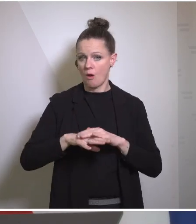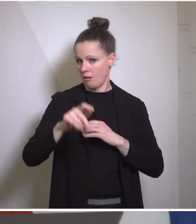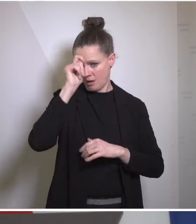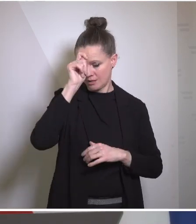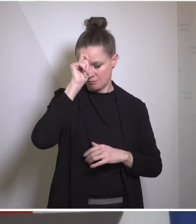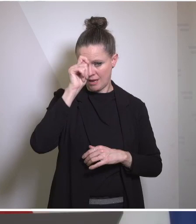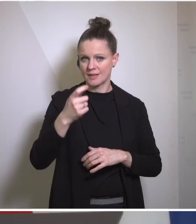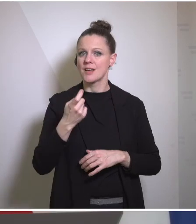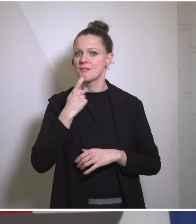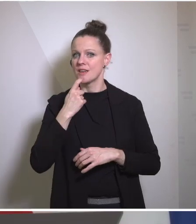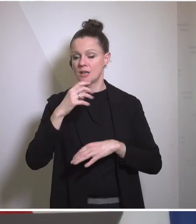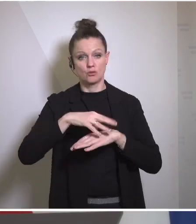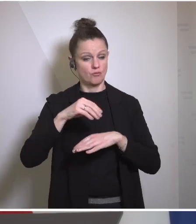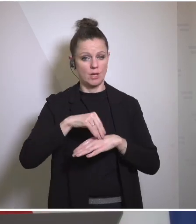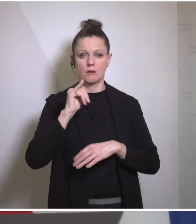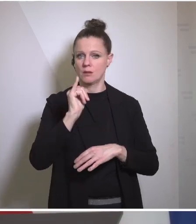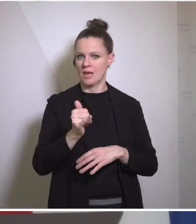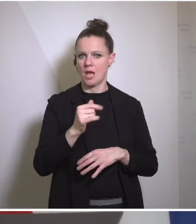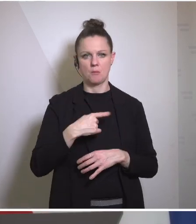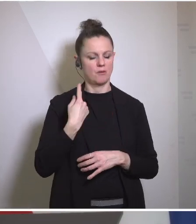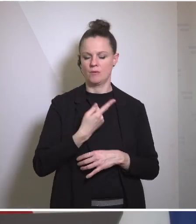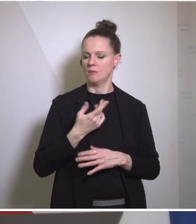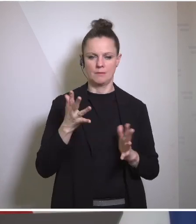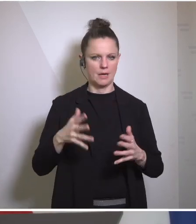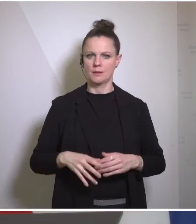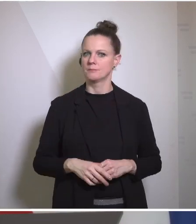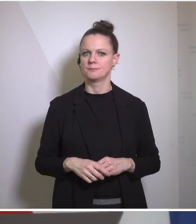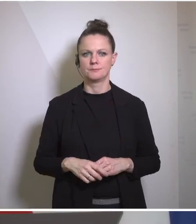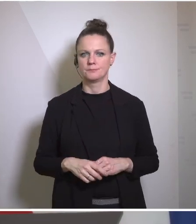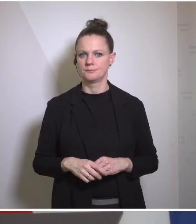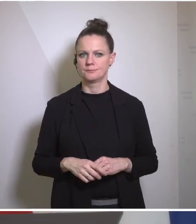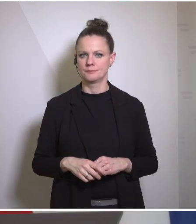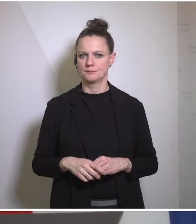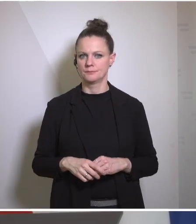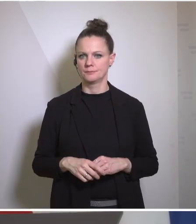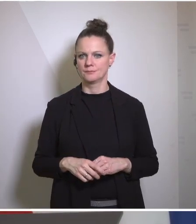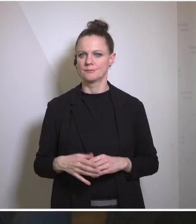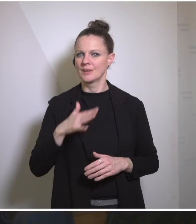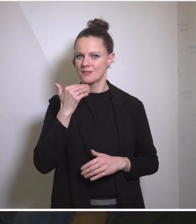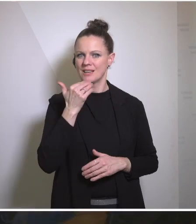but this is not the way we have any intention of going down this now thank you excellencies thank